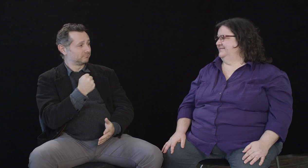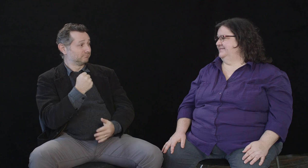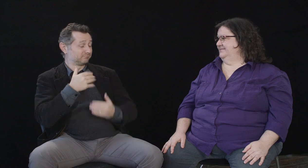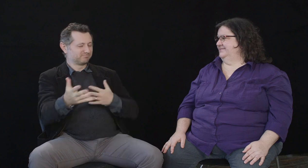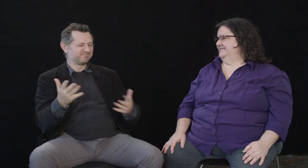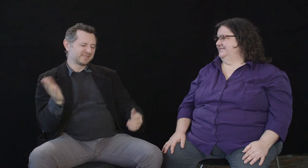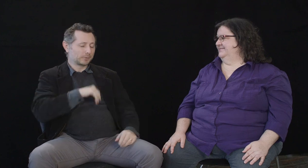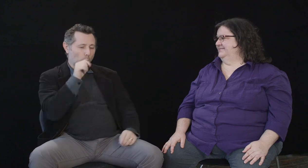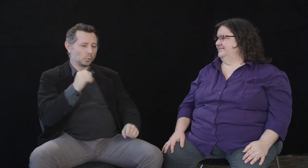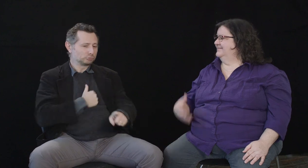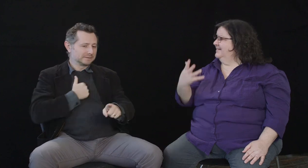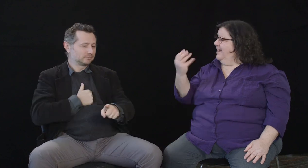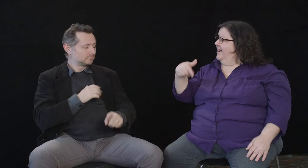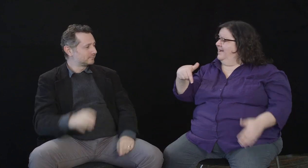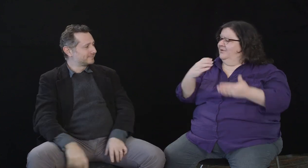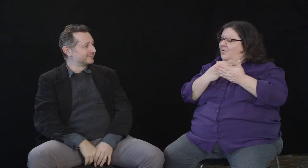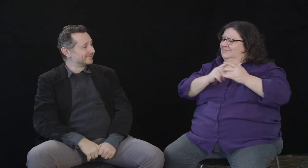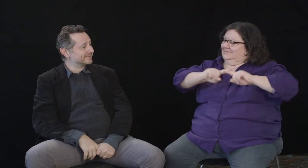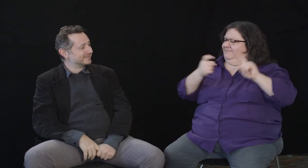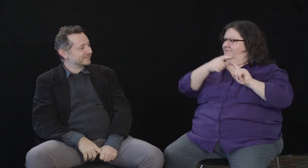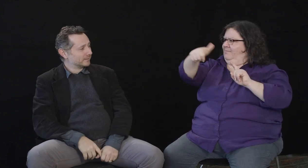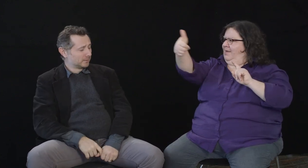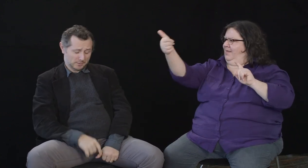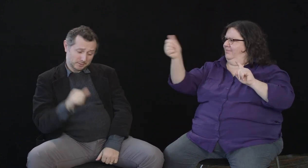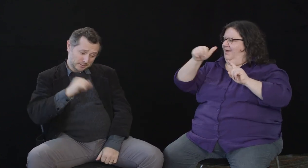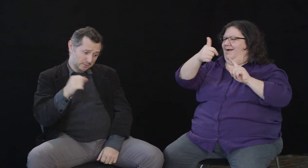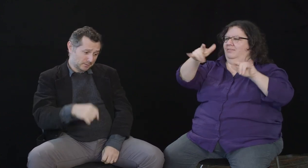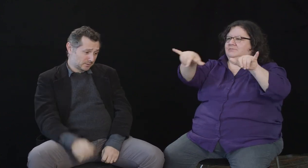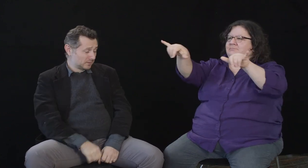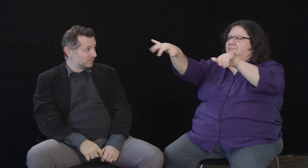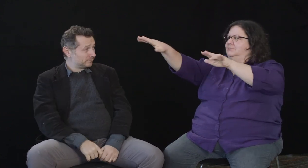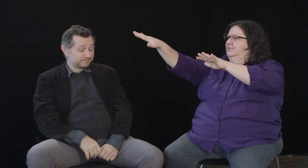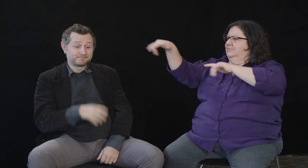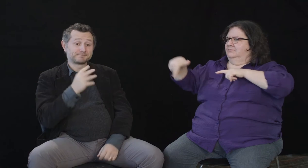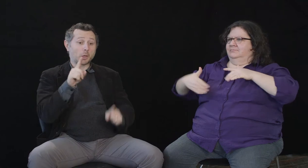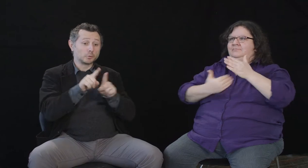Take this course you won't regret it. It's quite different than other courses. Most courses are very similar to each other.